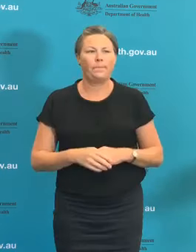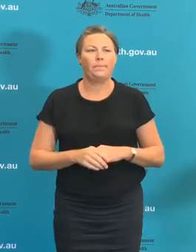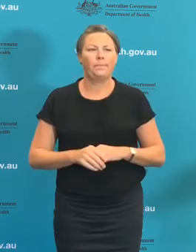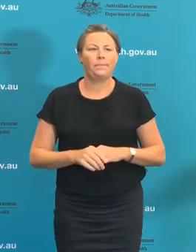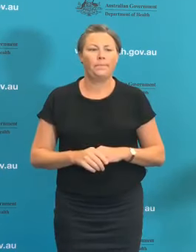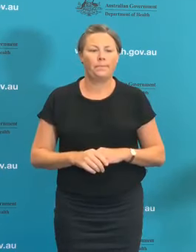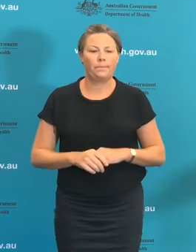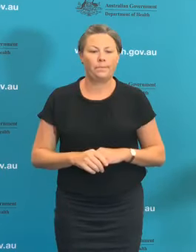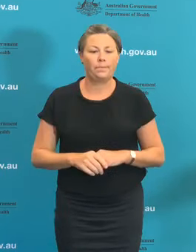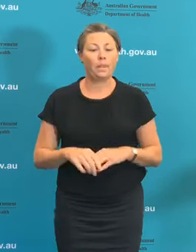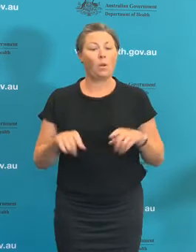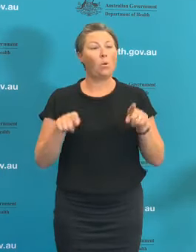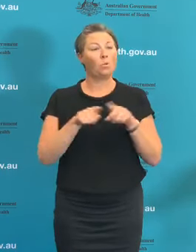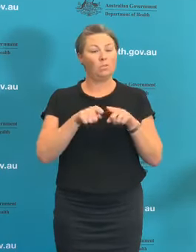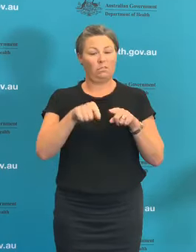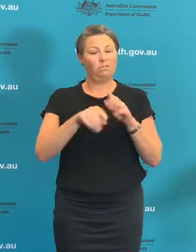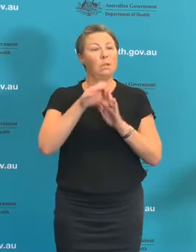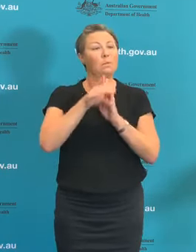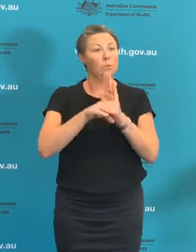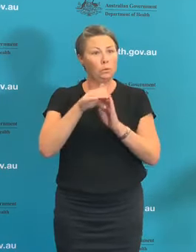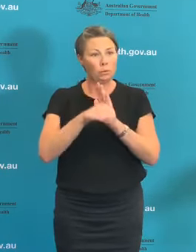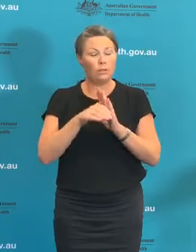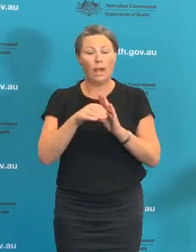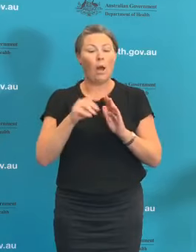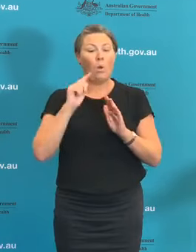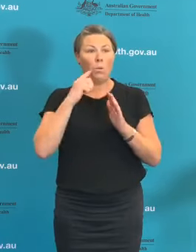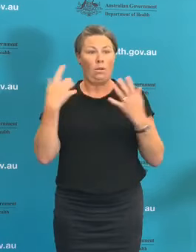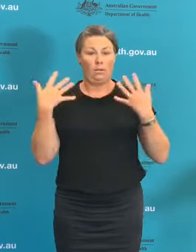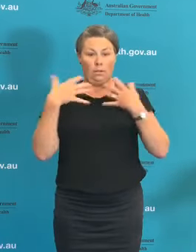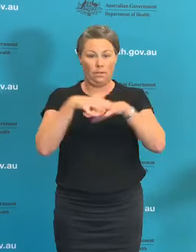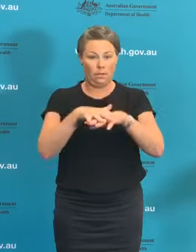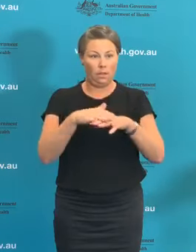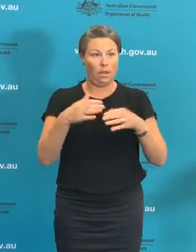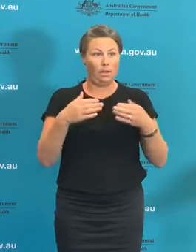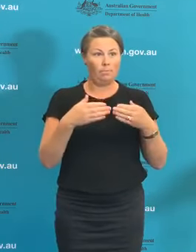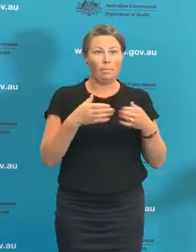system will bring together public and private data reporting systems which